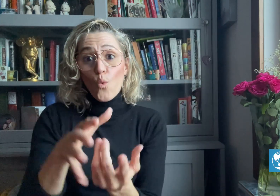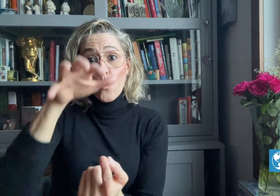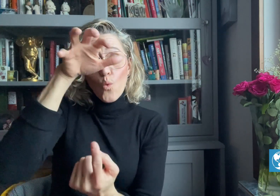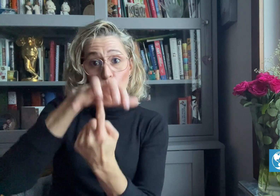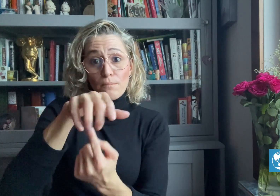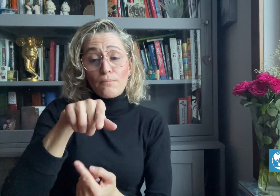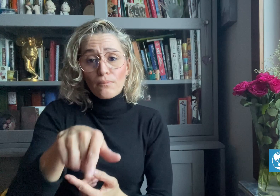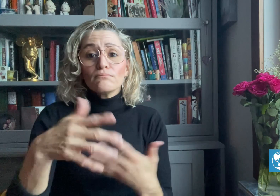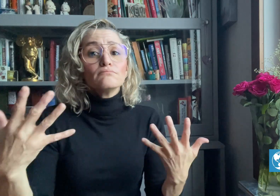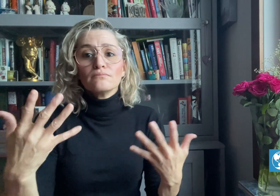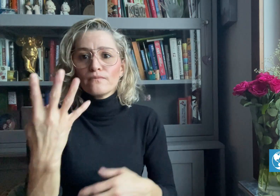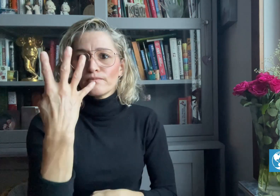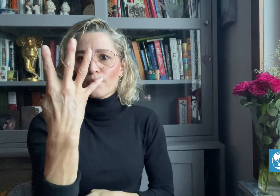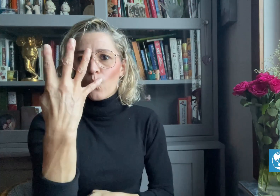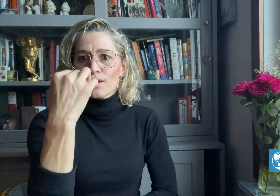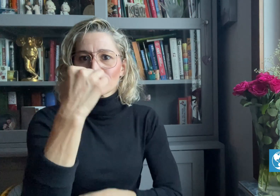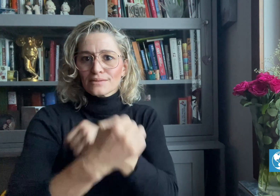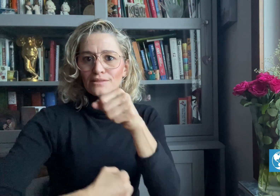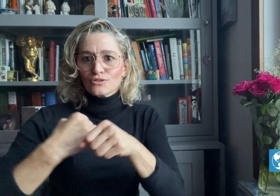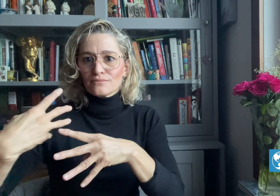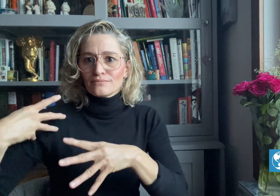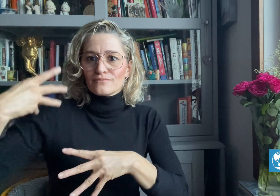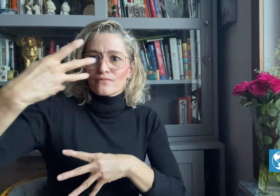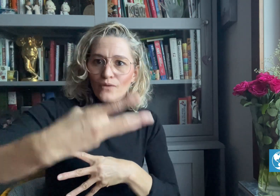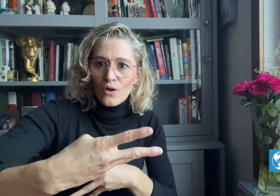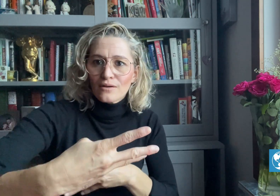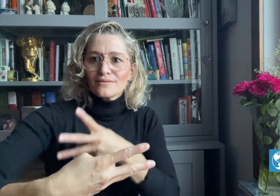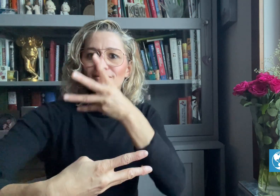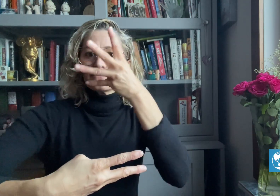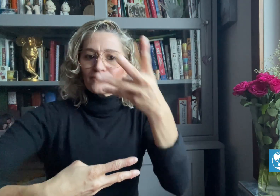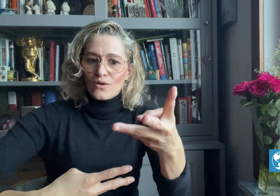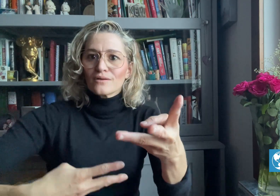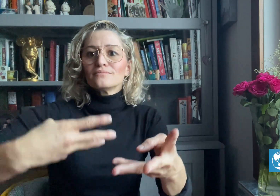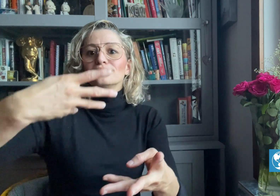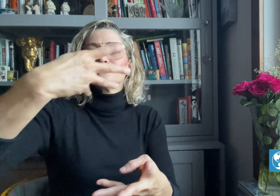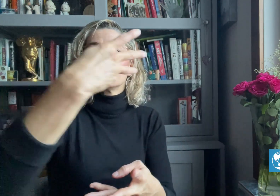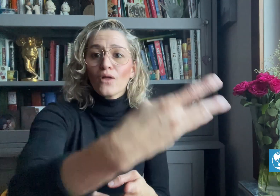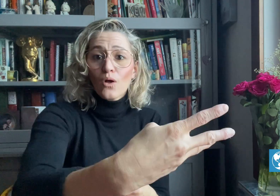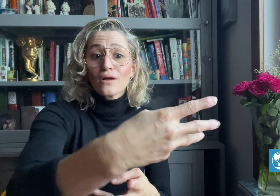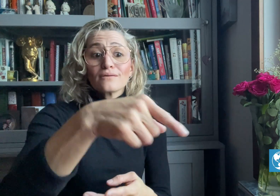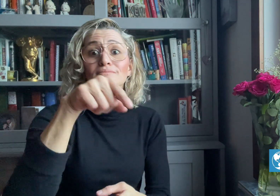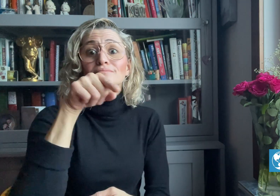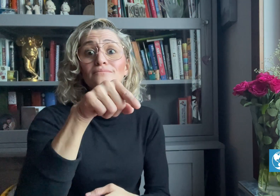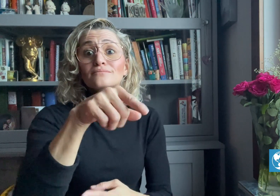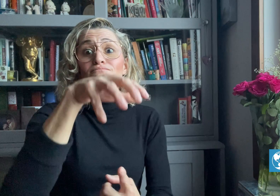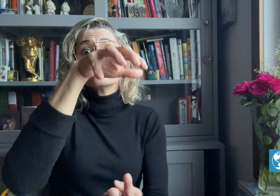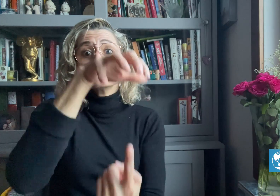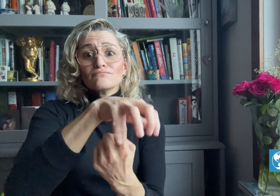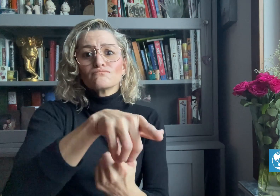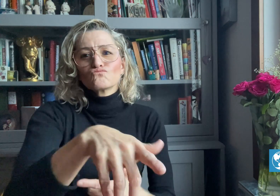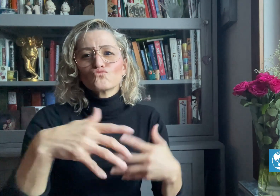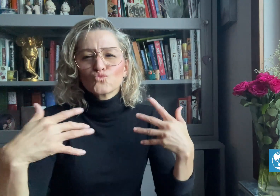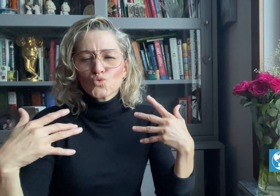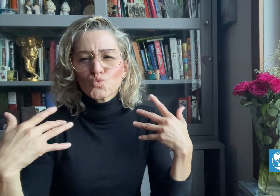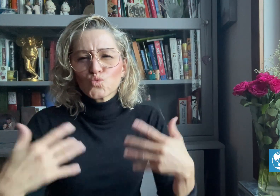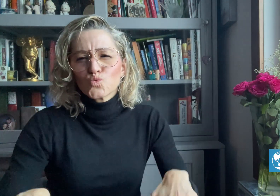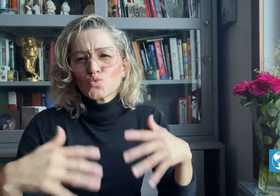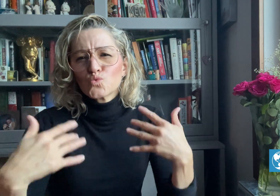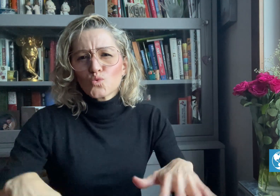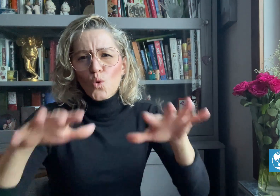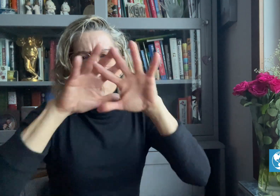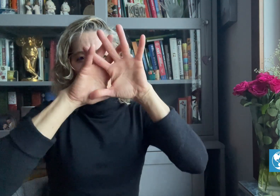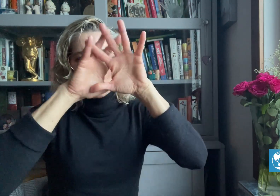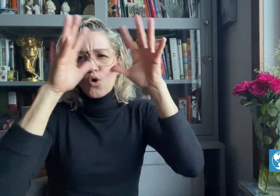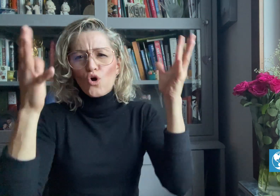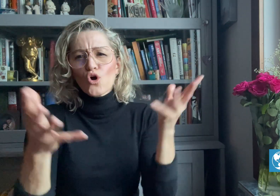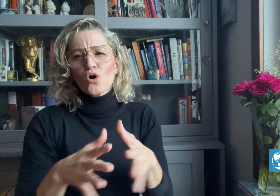happens every four years and is named as the ultimate symbol